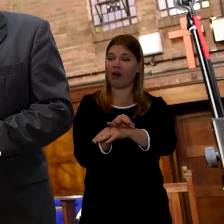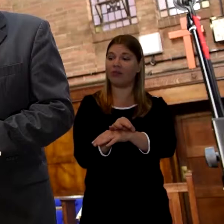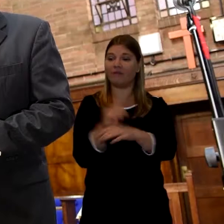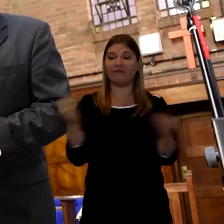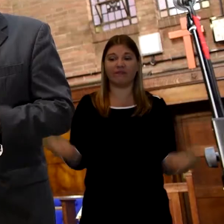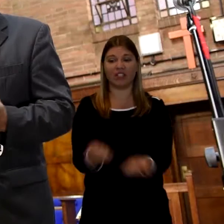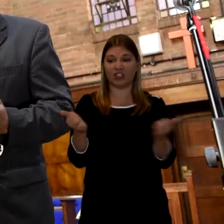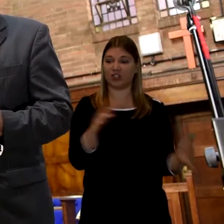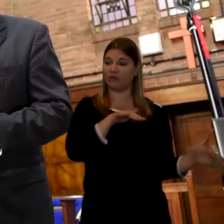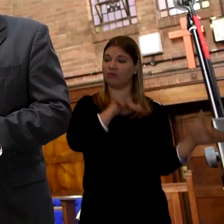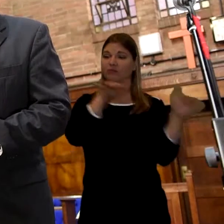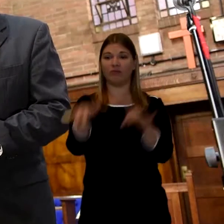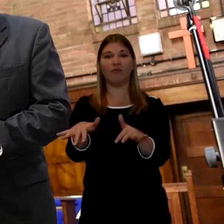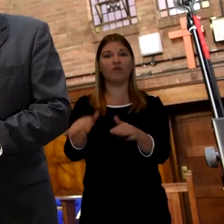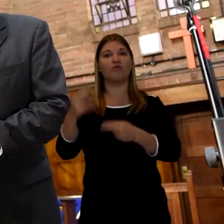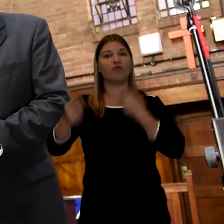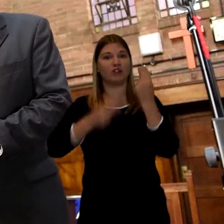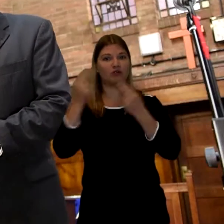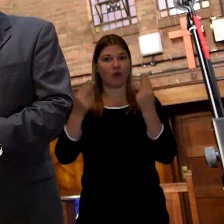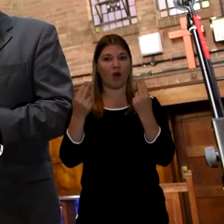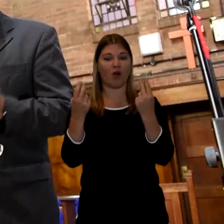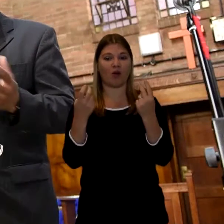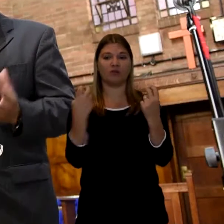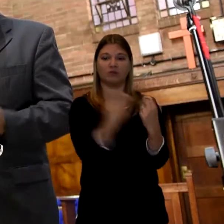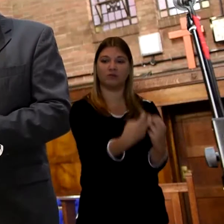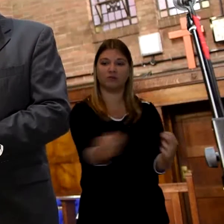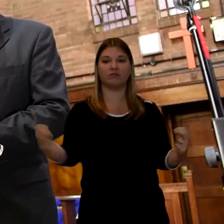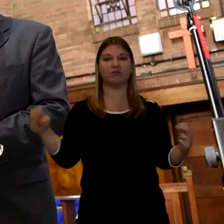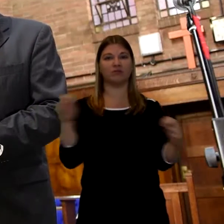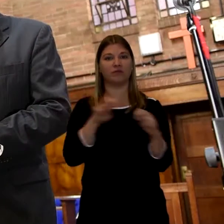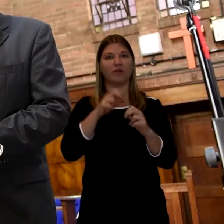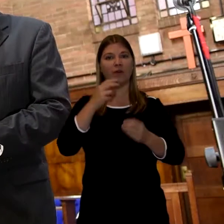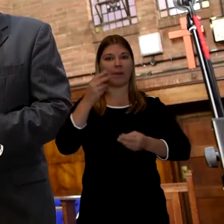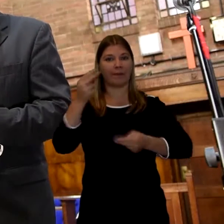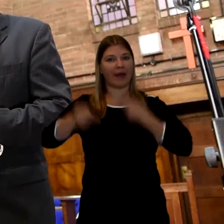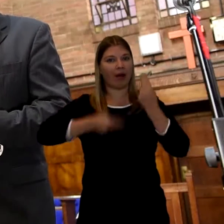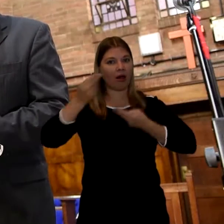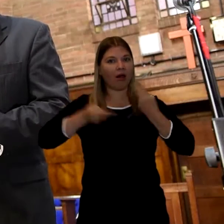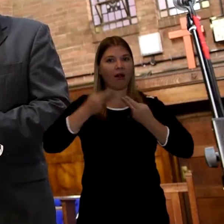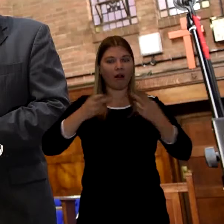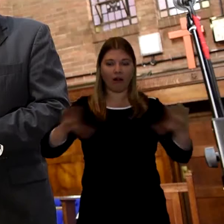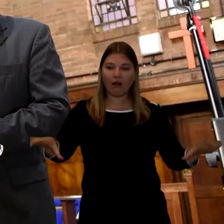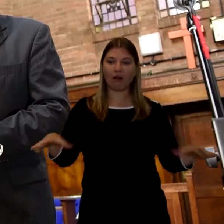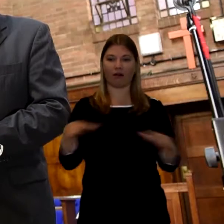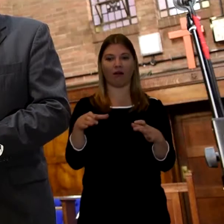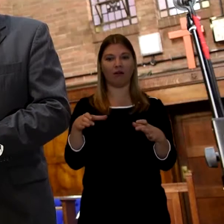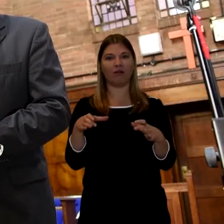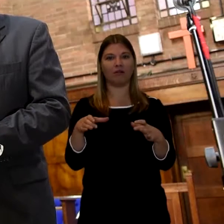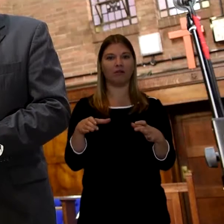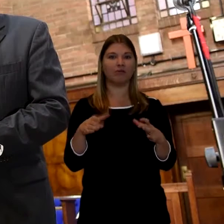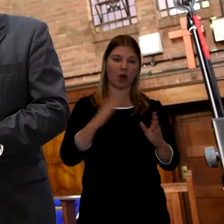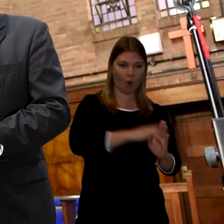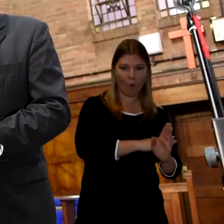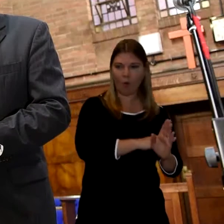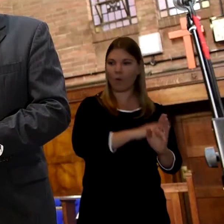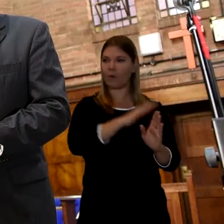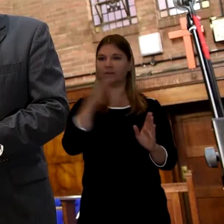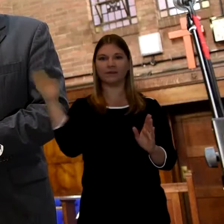Everyone going to sit down and have a meal together. So it's a whole-day event. But we're celebrating their life and we're also